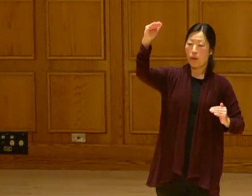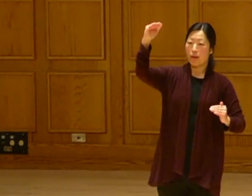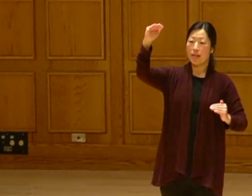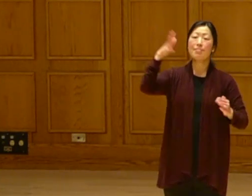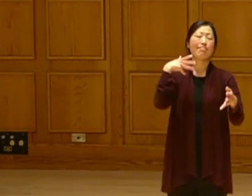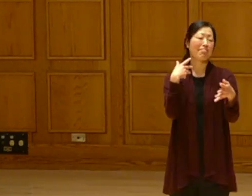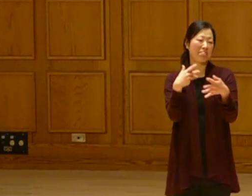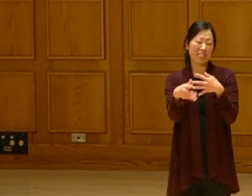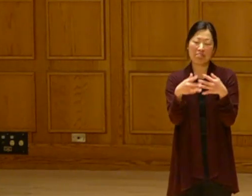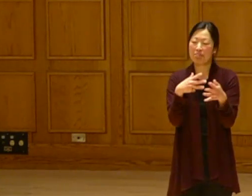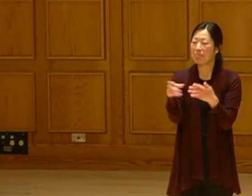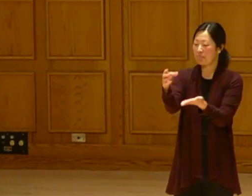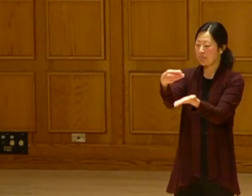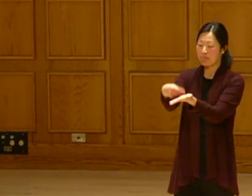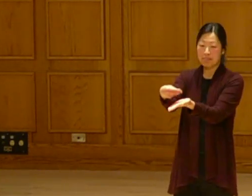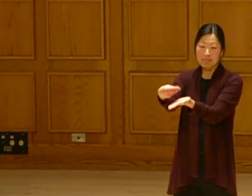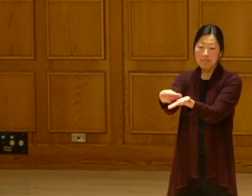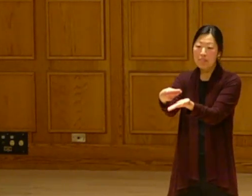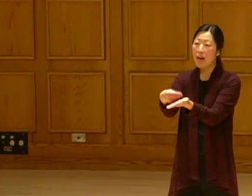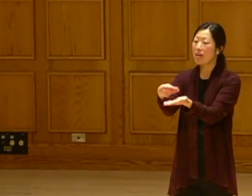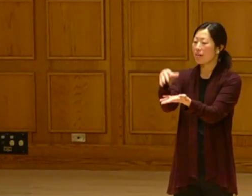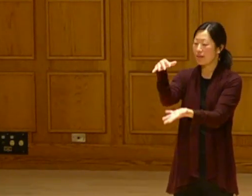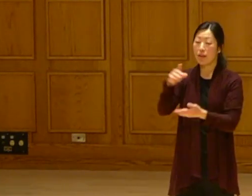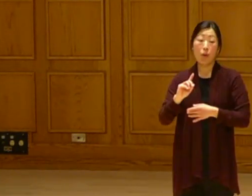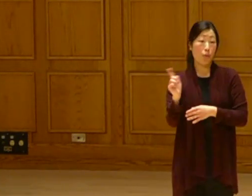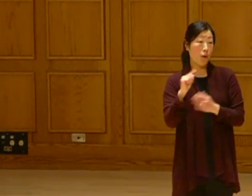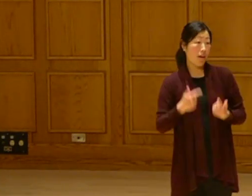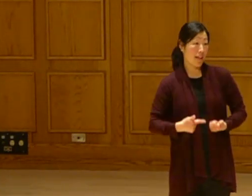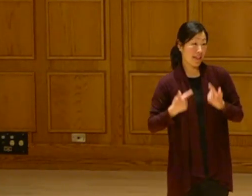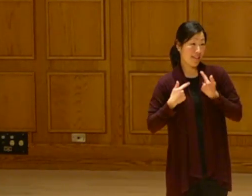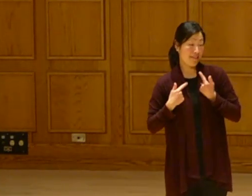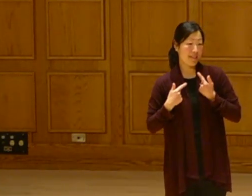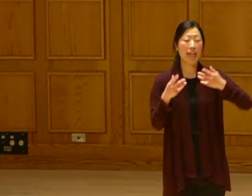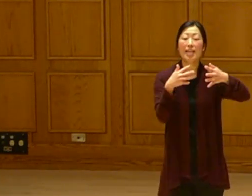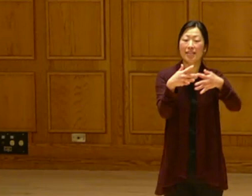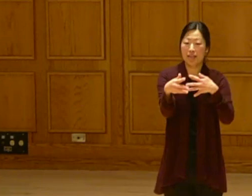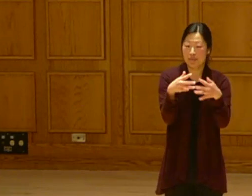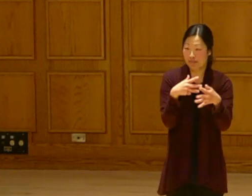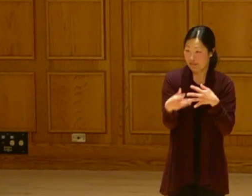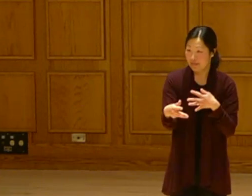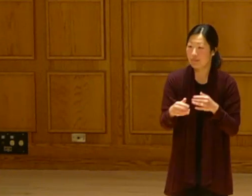It doesn't matter how much money that we have or where we are living. The problem is going to affect us in some way.